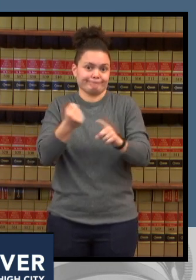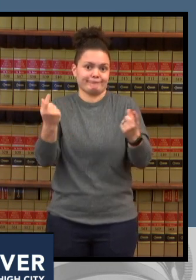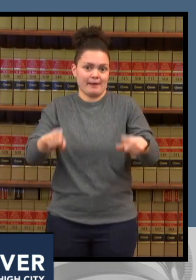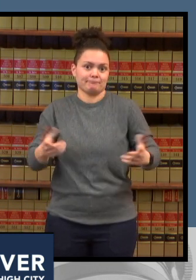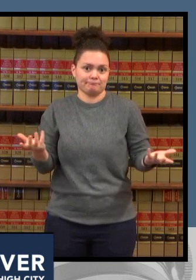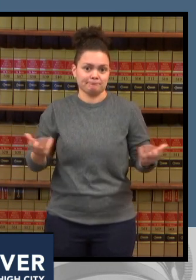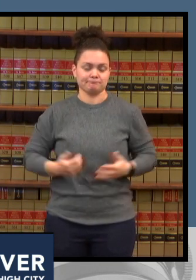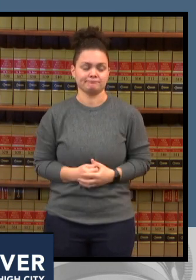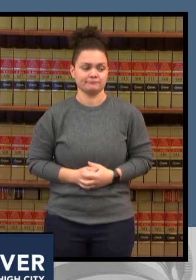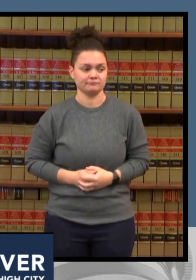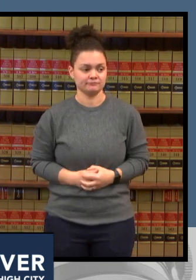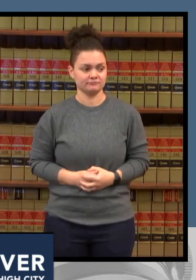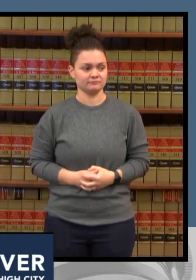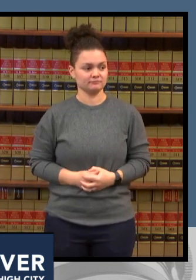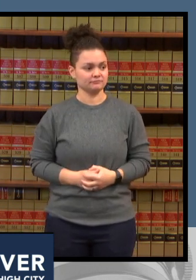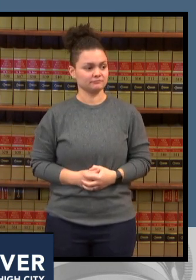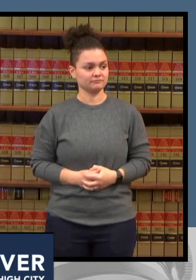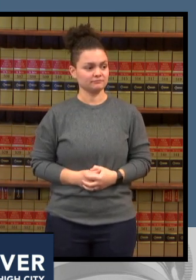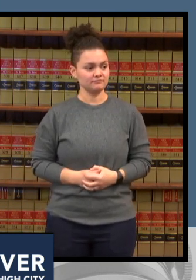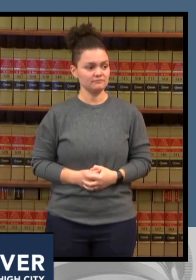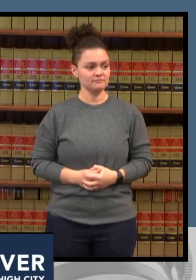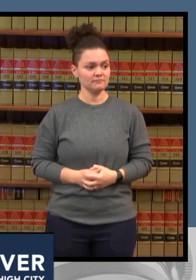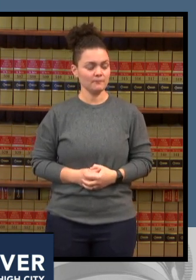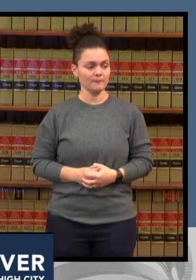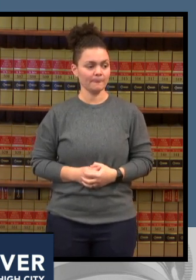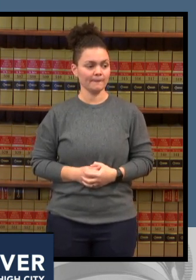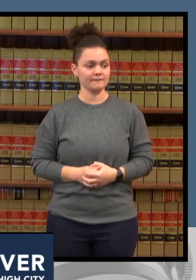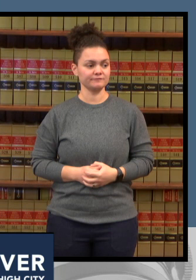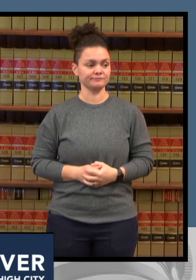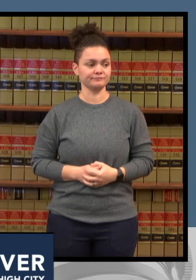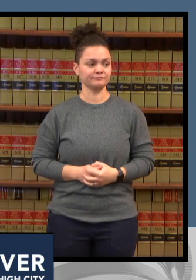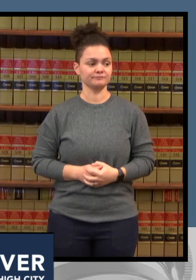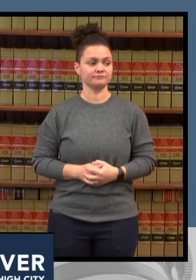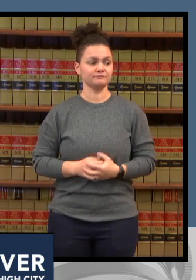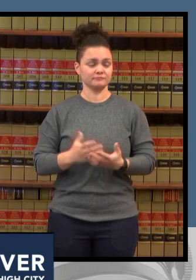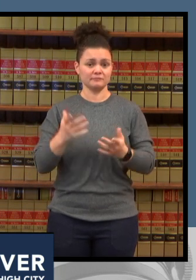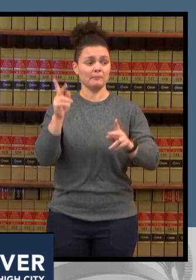and making it difficult for other people to receive uh care that they need for the many